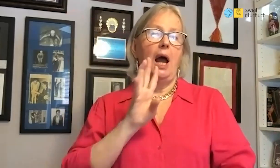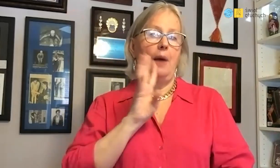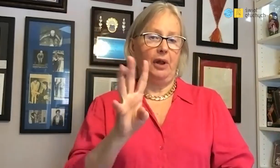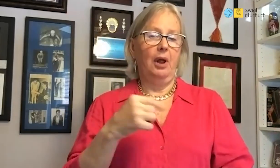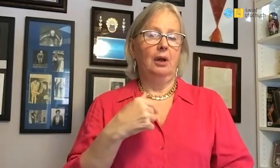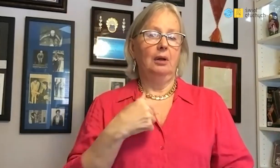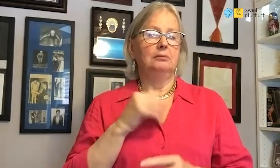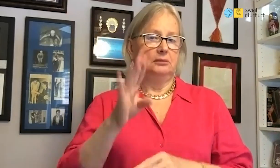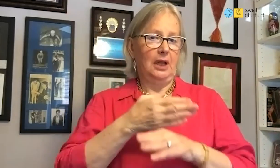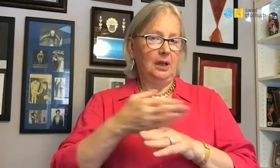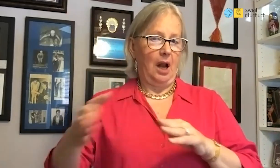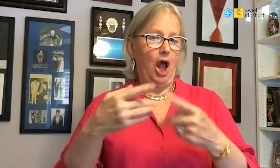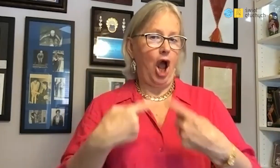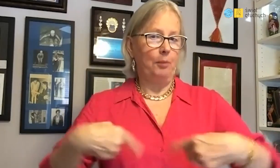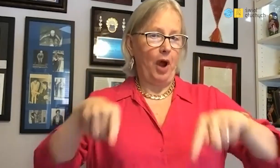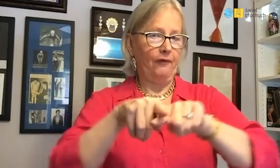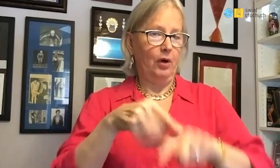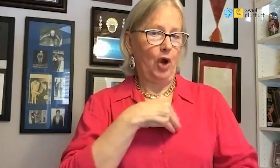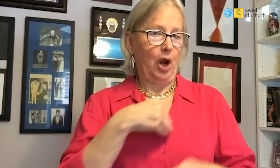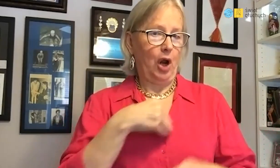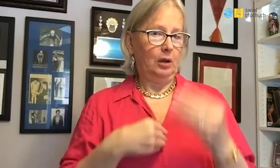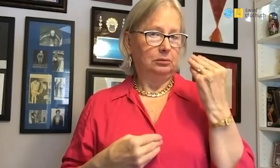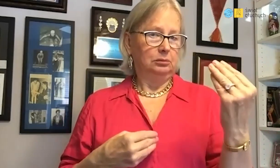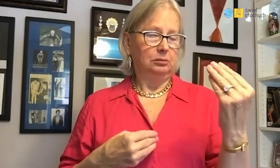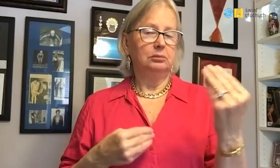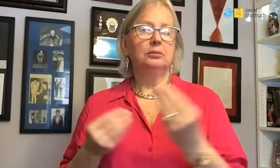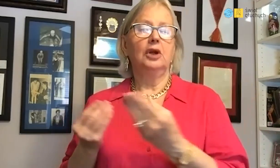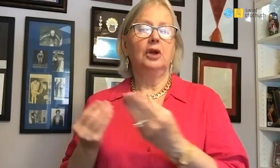but for America, however I was still a Polish citizen.